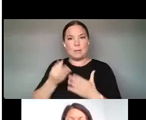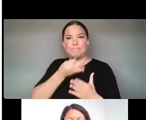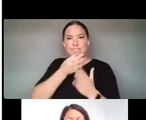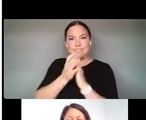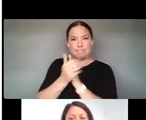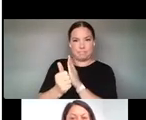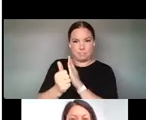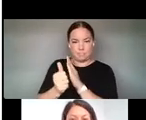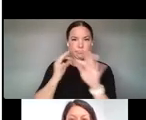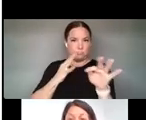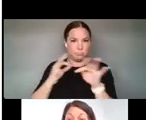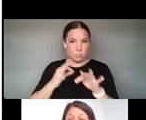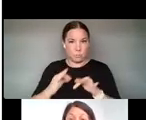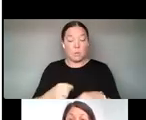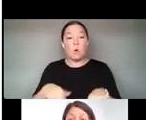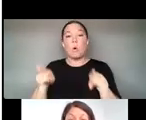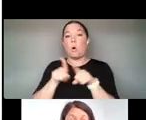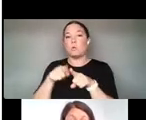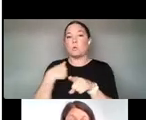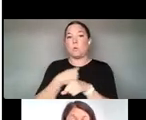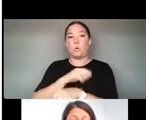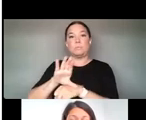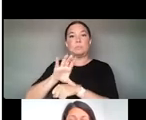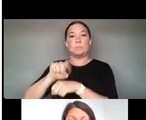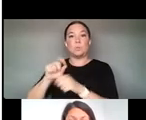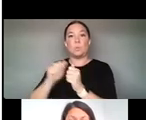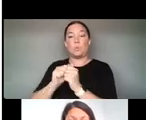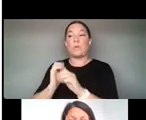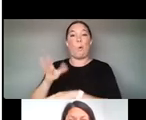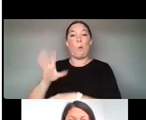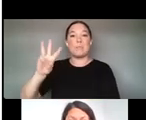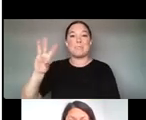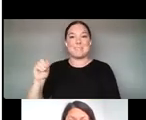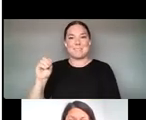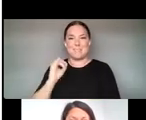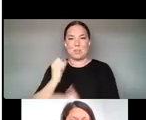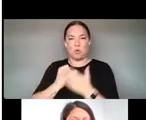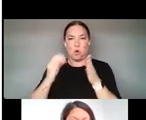AND WE ALSO CONSULTED OVER 60 ARTISTS IN ROUNDTABLES THAT TOOK PLACE ACROSS THE UNITED